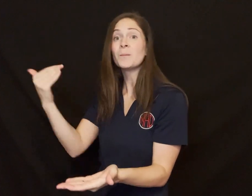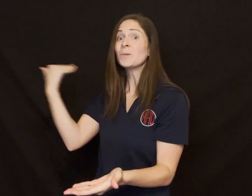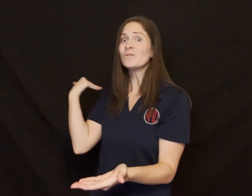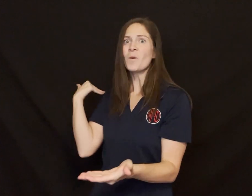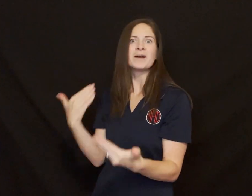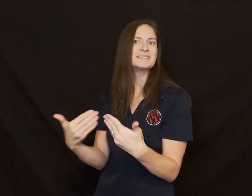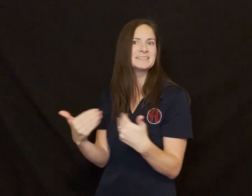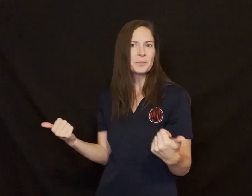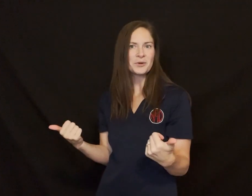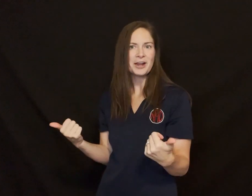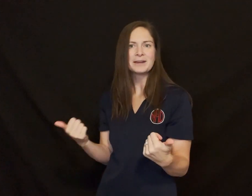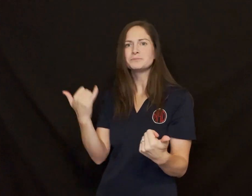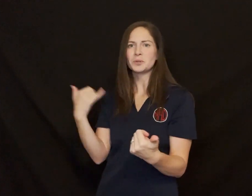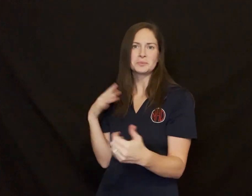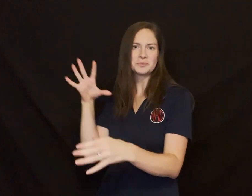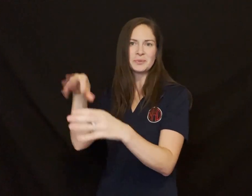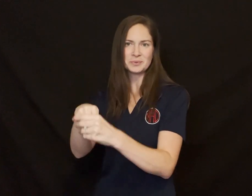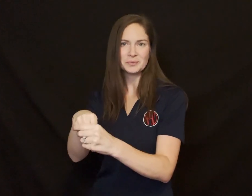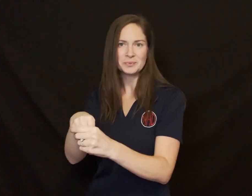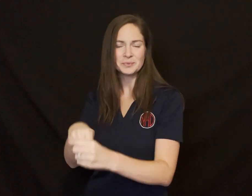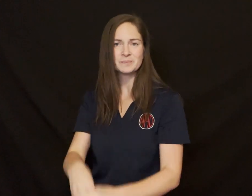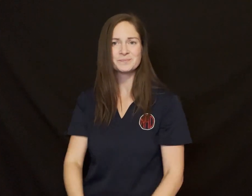In previous years, the canteen and laundry expenses were additional.